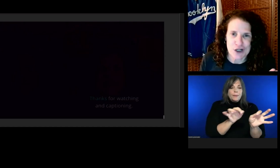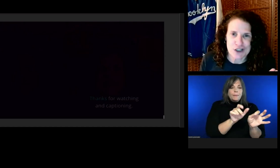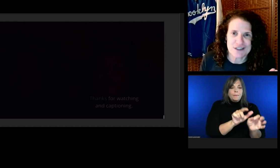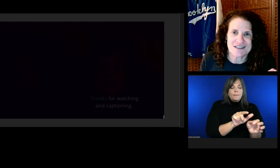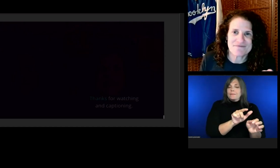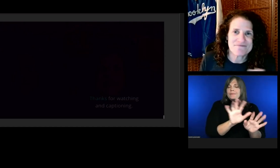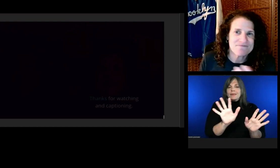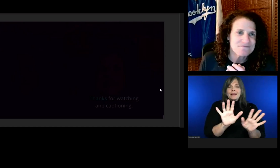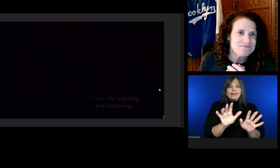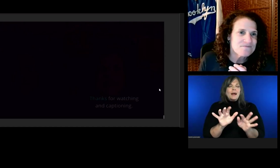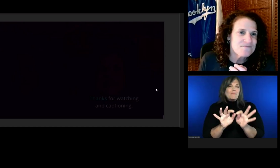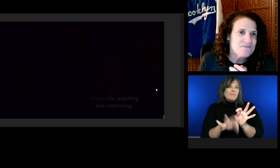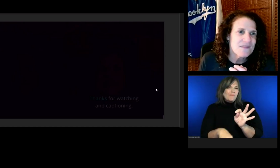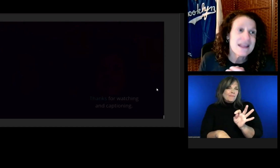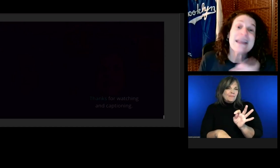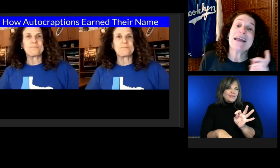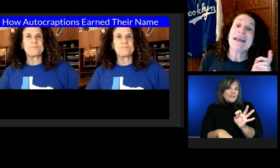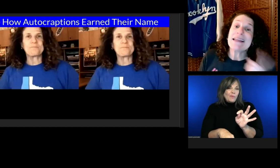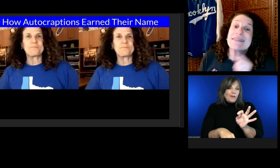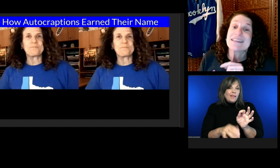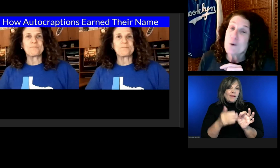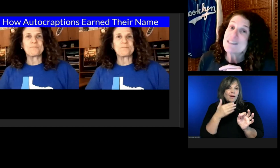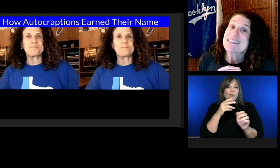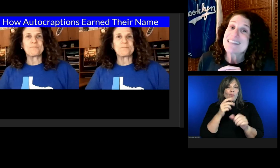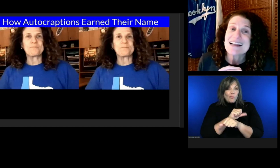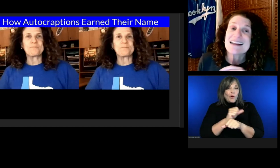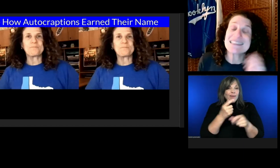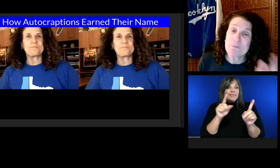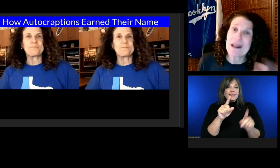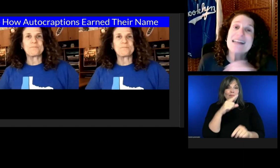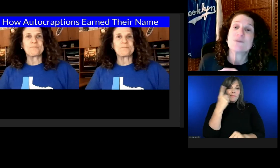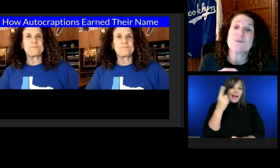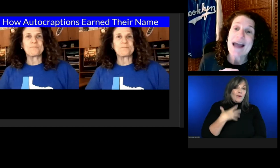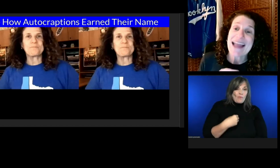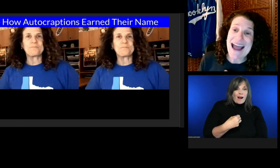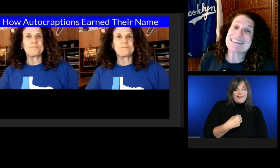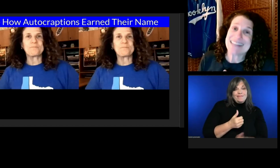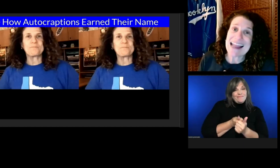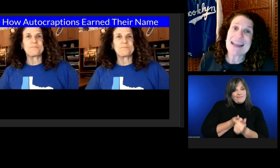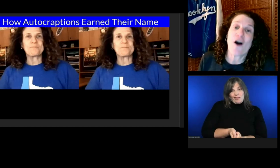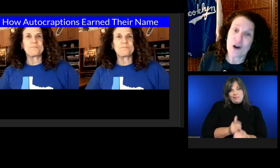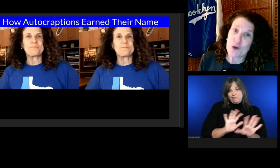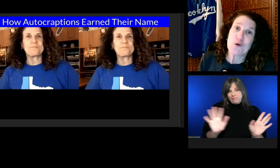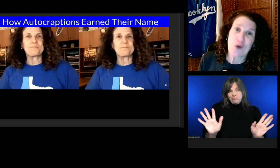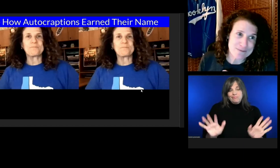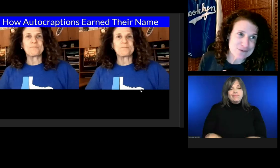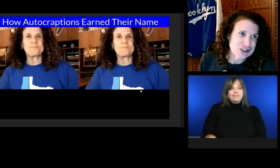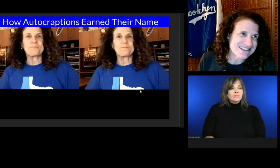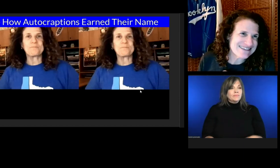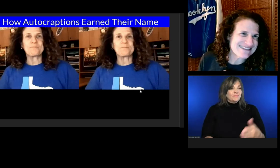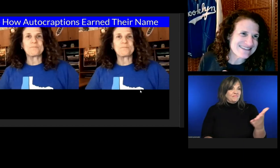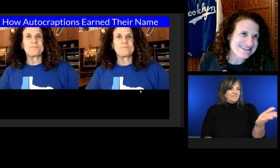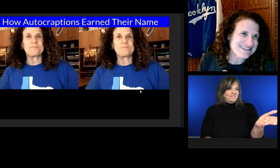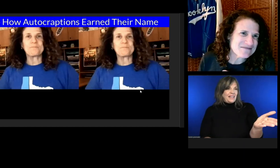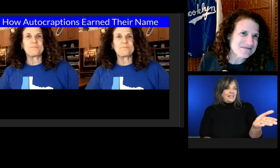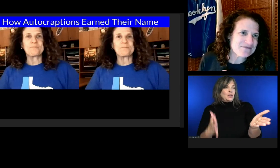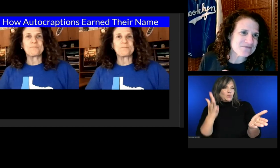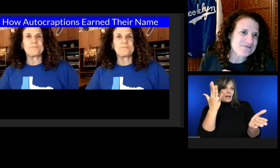Stick with basic black and white captions. Simple works. This explains why they're called autocraptions. Hey, y'all.